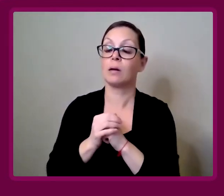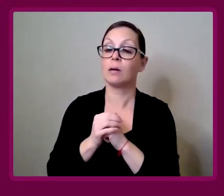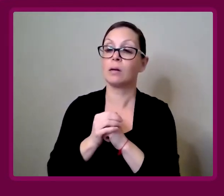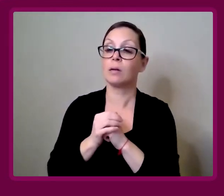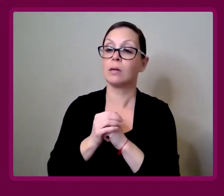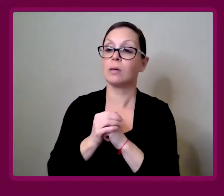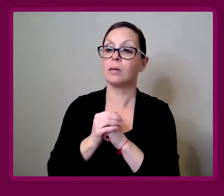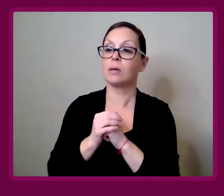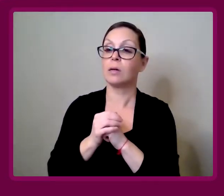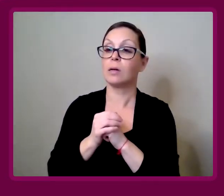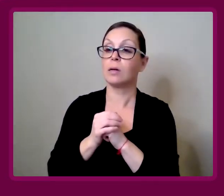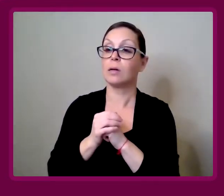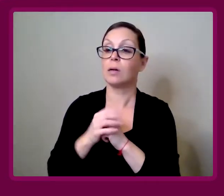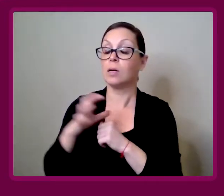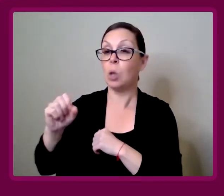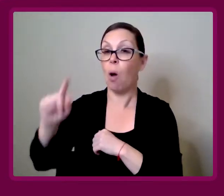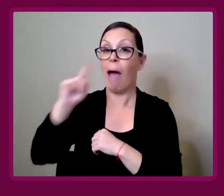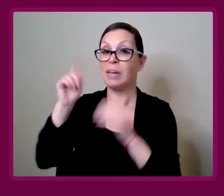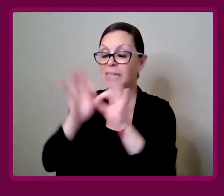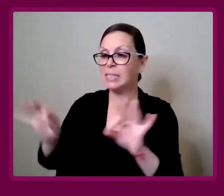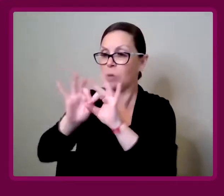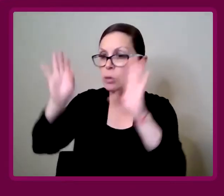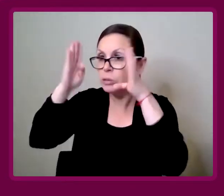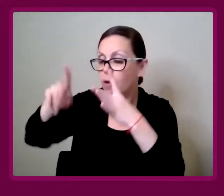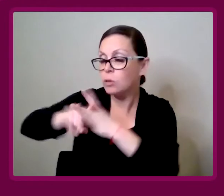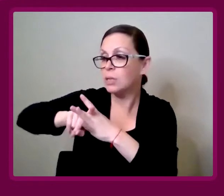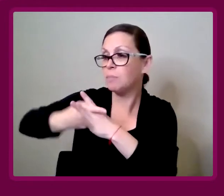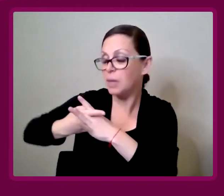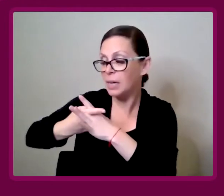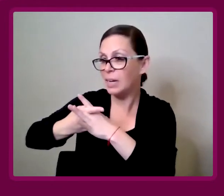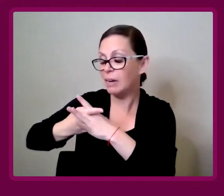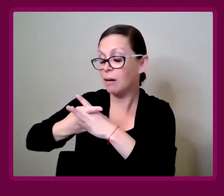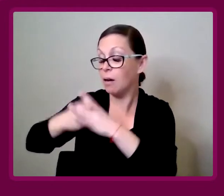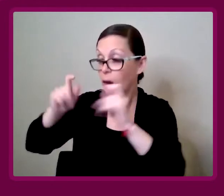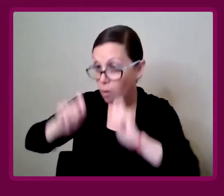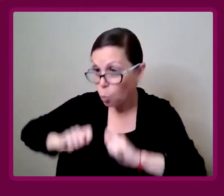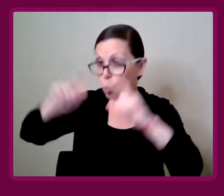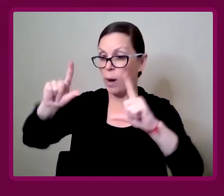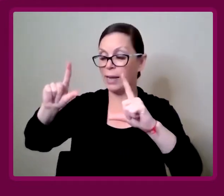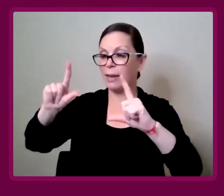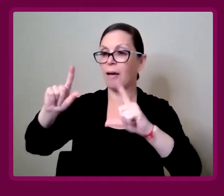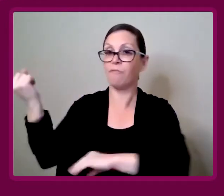Amy Francis-Smith: I've brought it right back to the very beginning of, how does someone get up for the day?